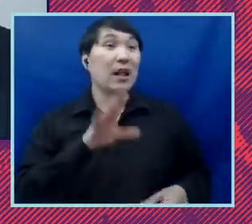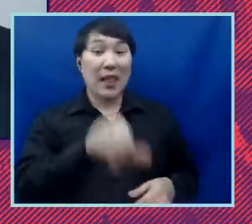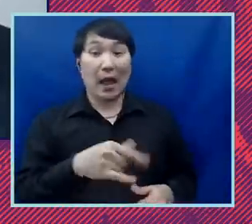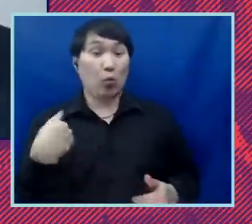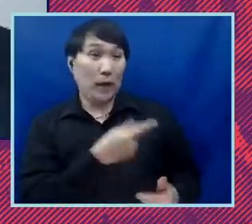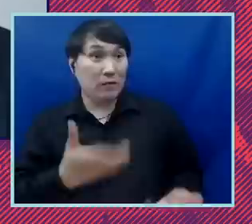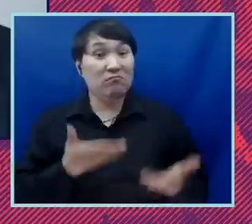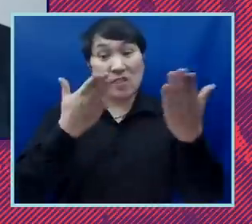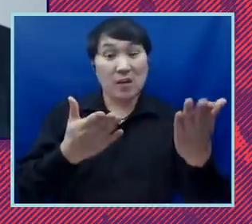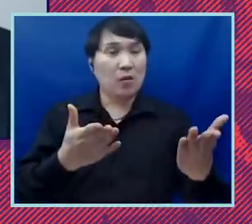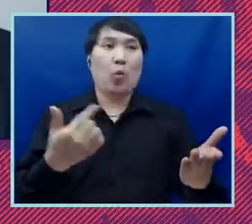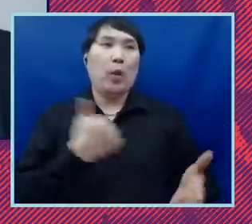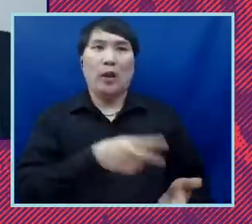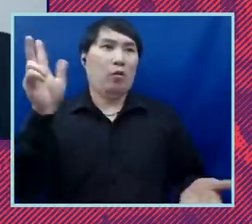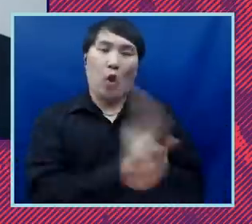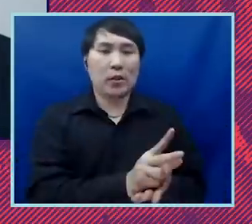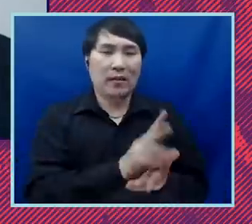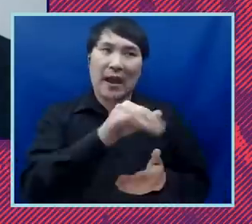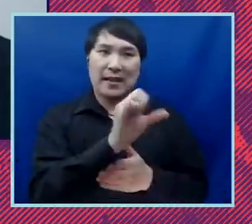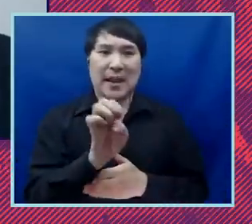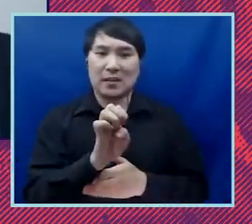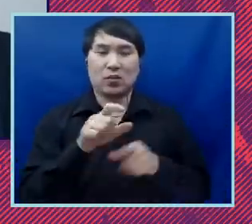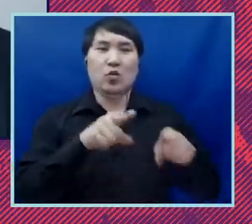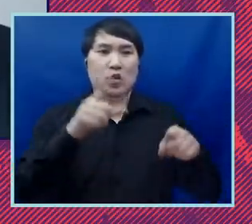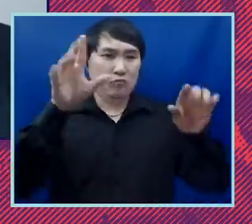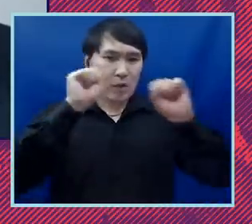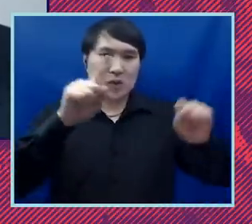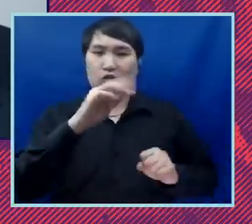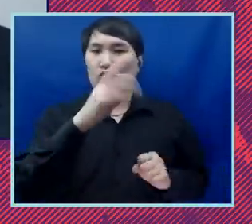that was one of the few cases that we lost in the Trump administration. Our lawyers Joshua Block and